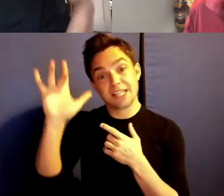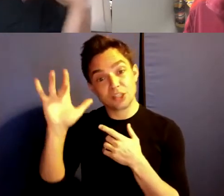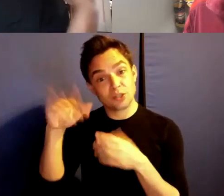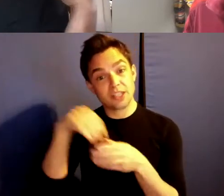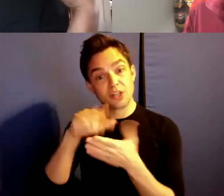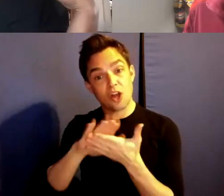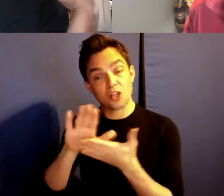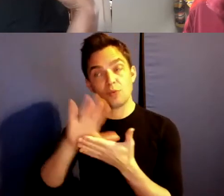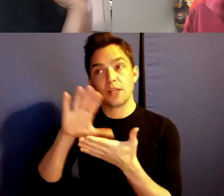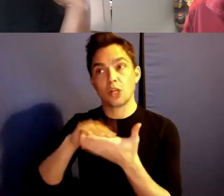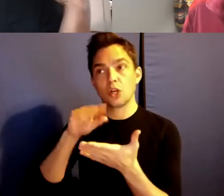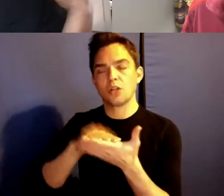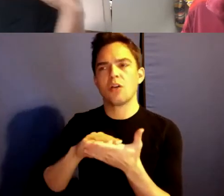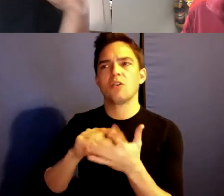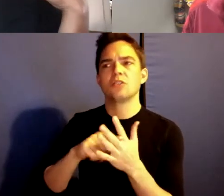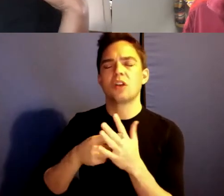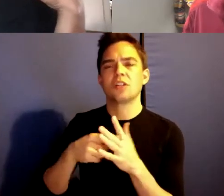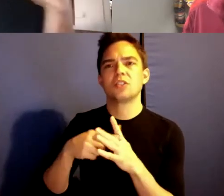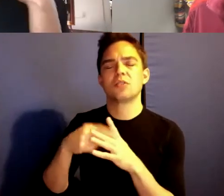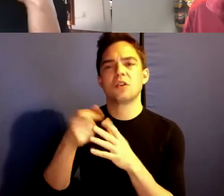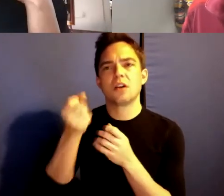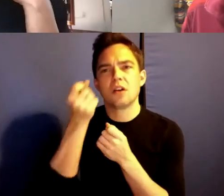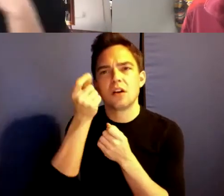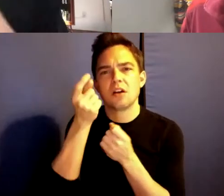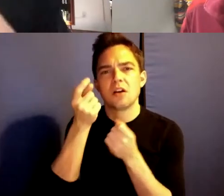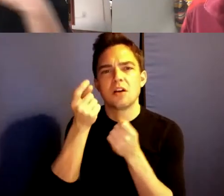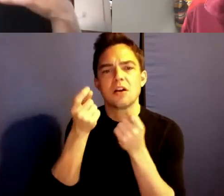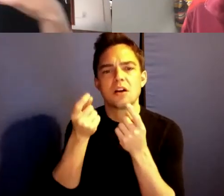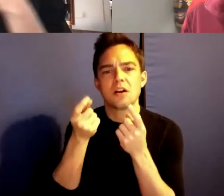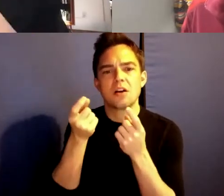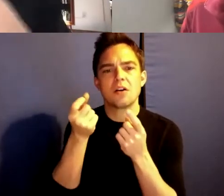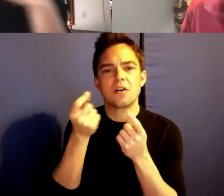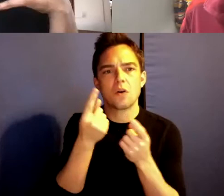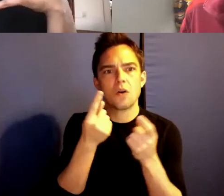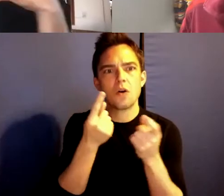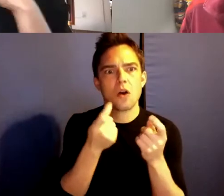You start to understand, you start to learn things like how things work.